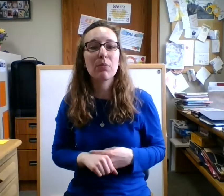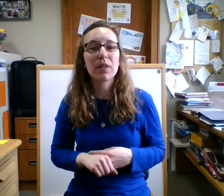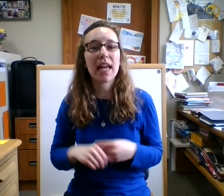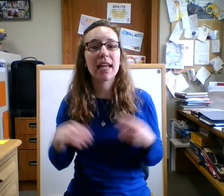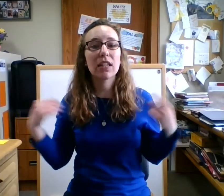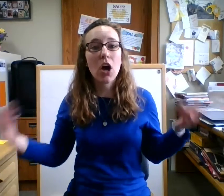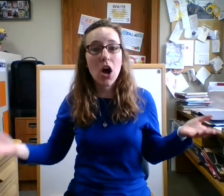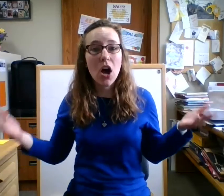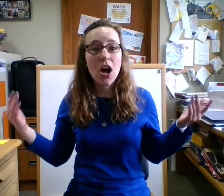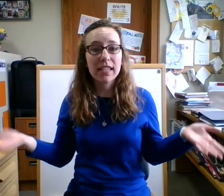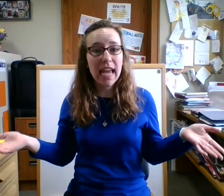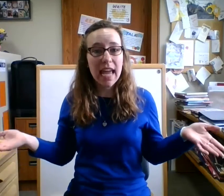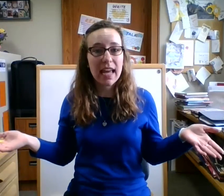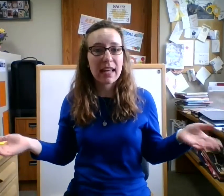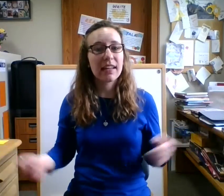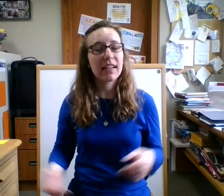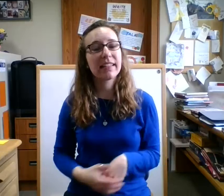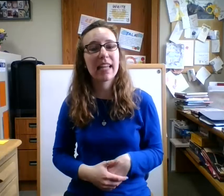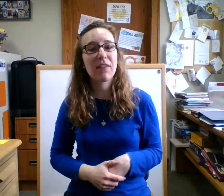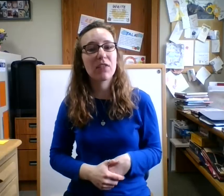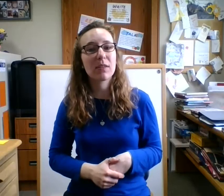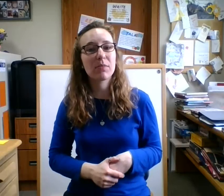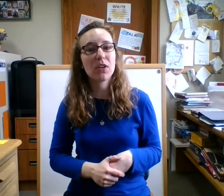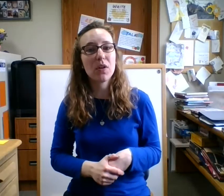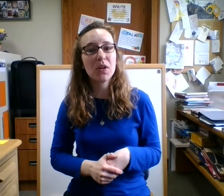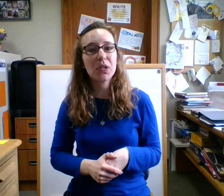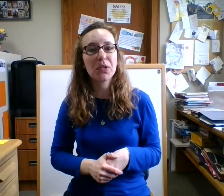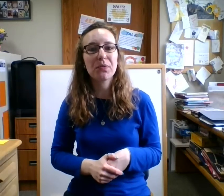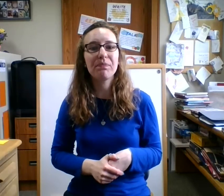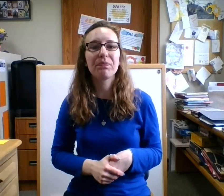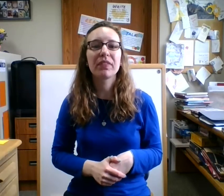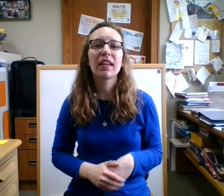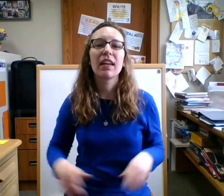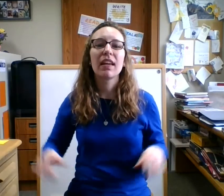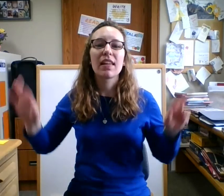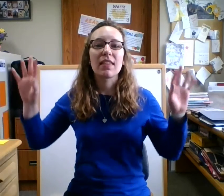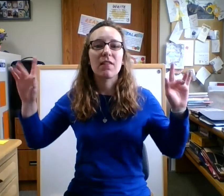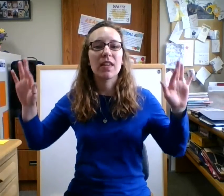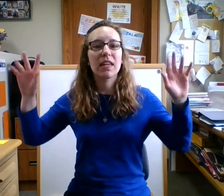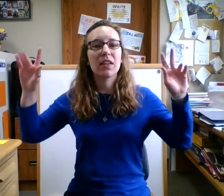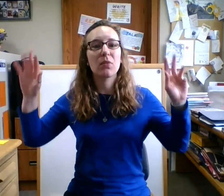playing all day it's time for them to go home finger